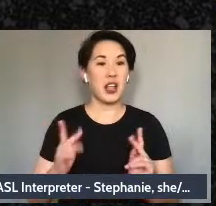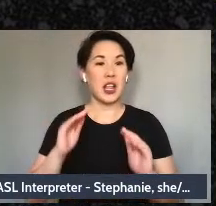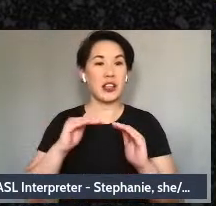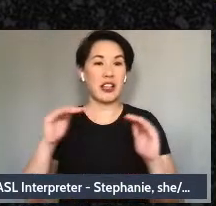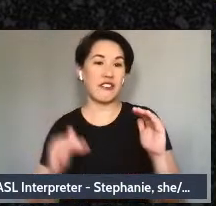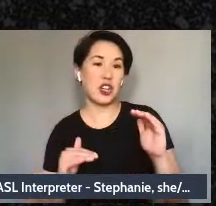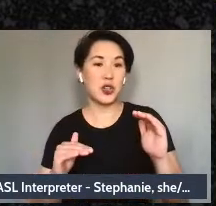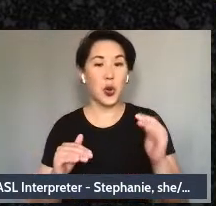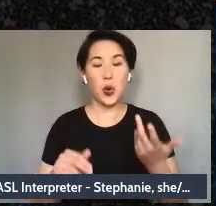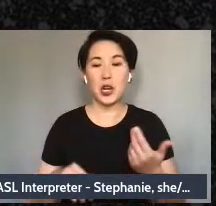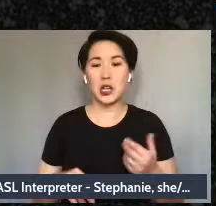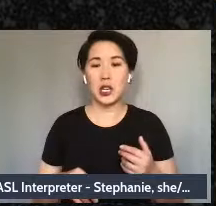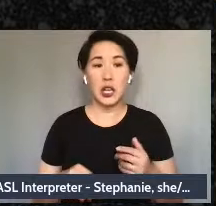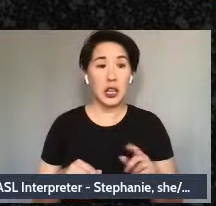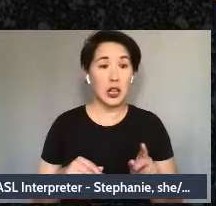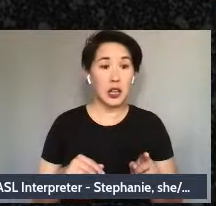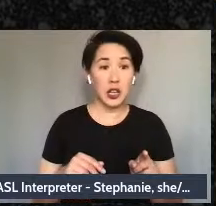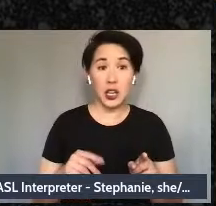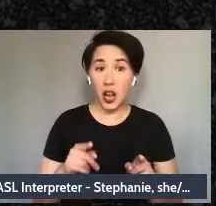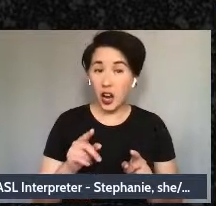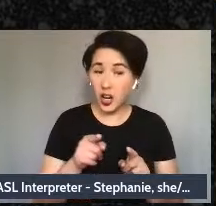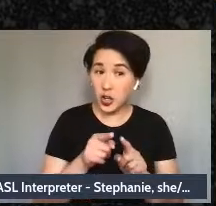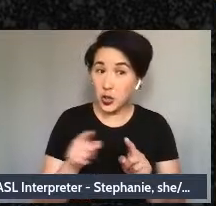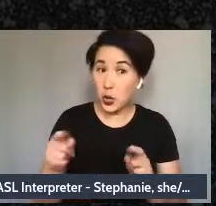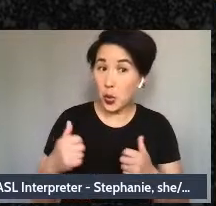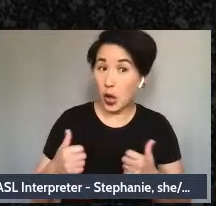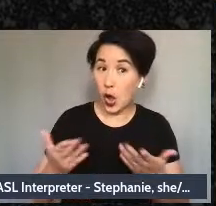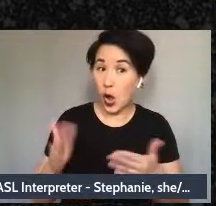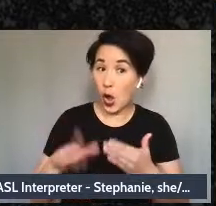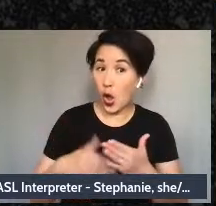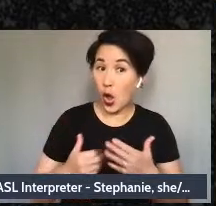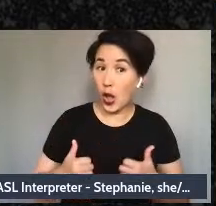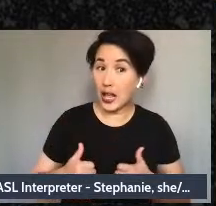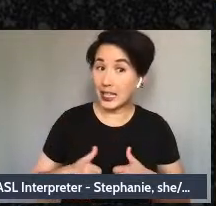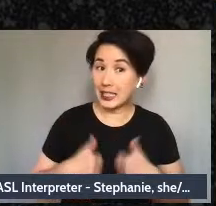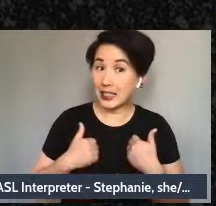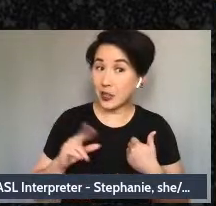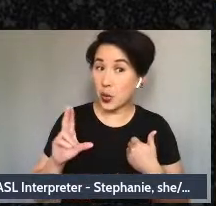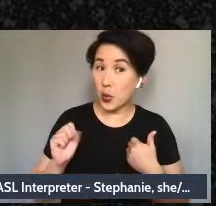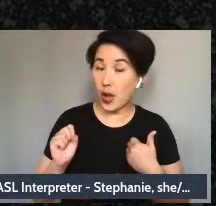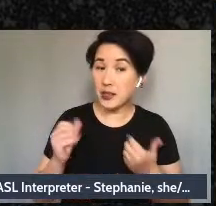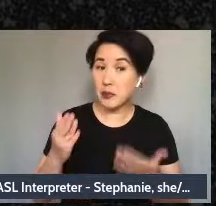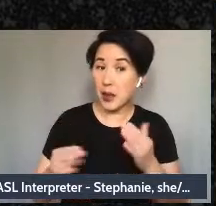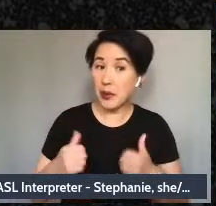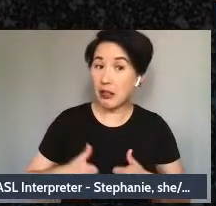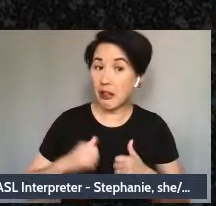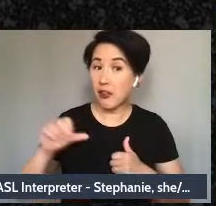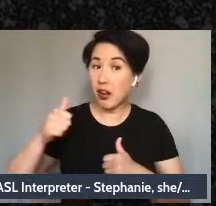here from outside of the states where you all have health care but I’m really glad that you all do.